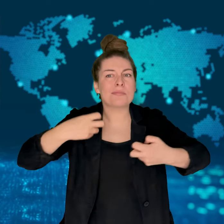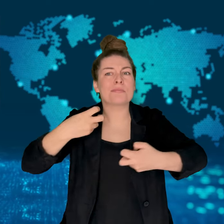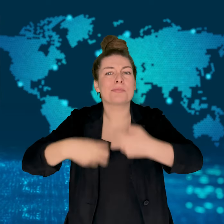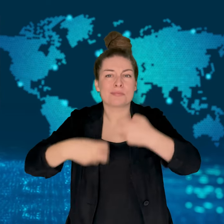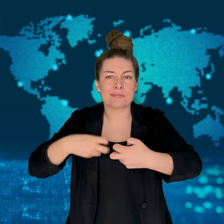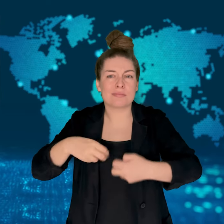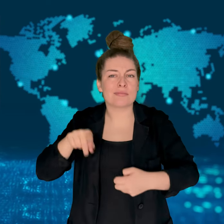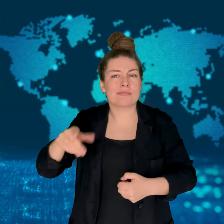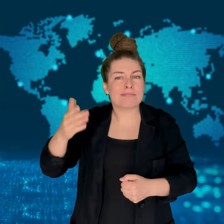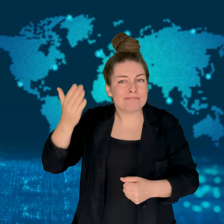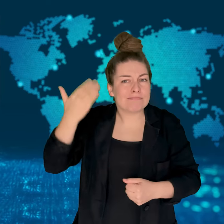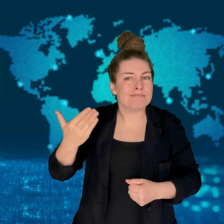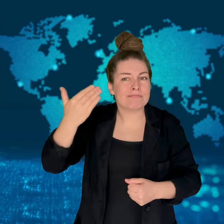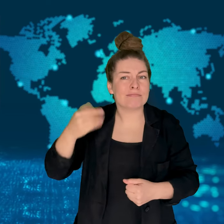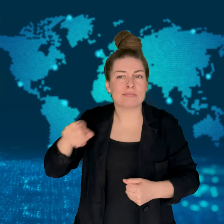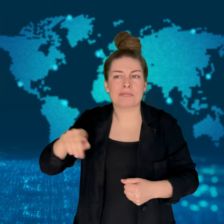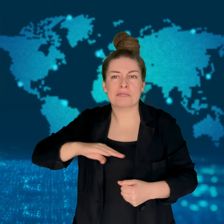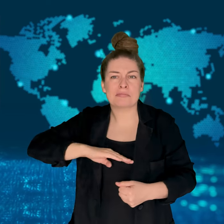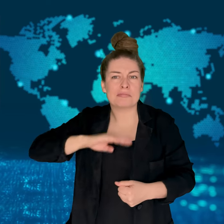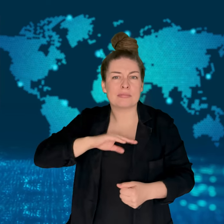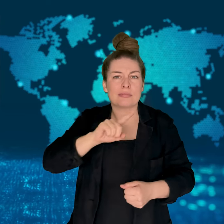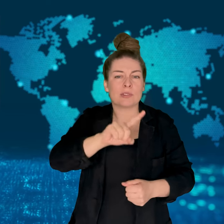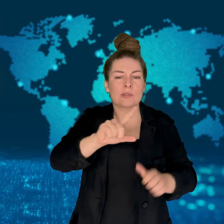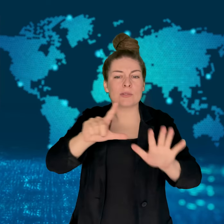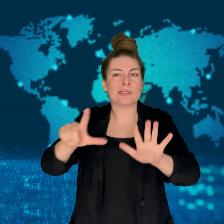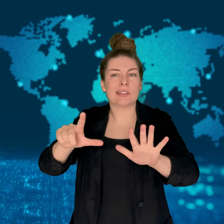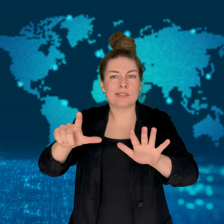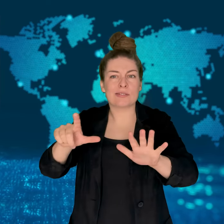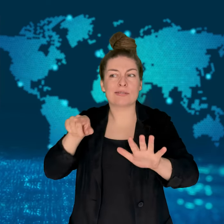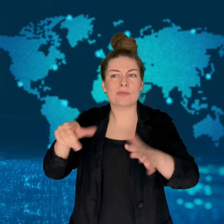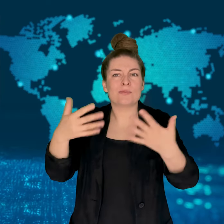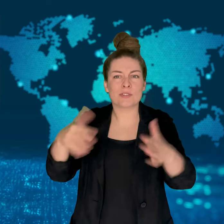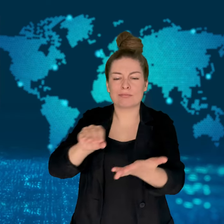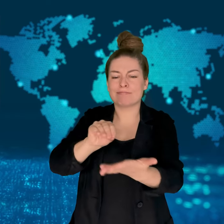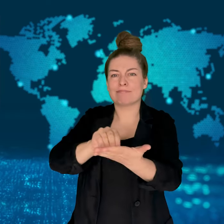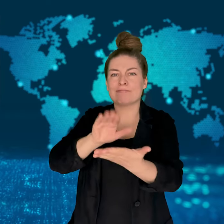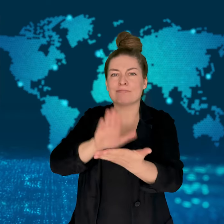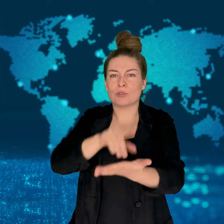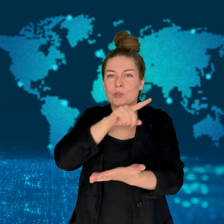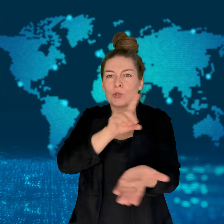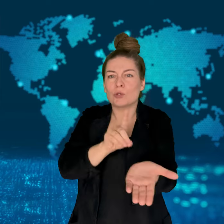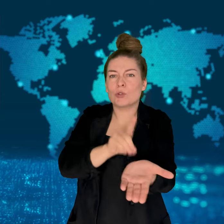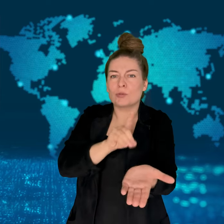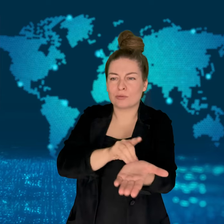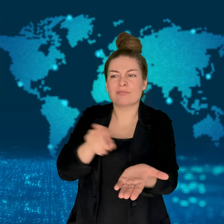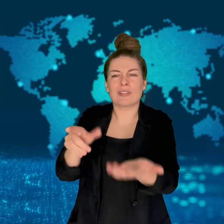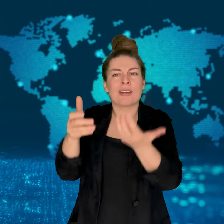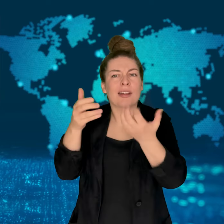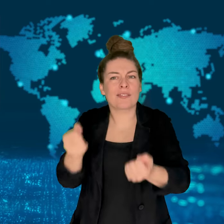Cauchi's mental health.